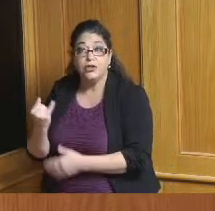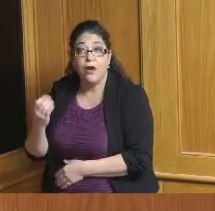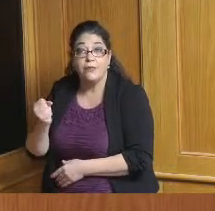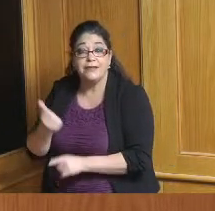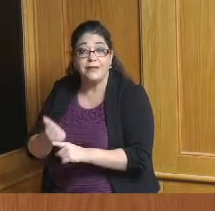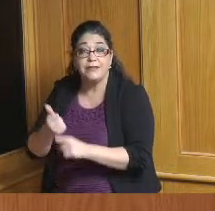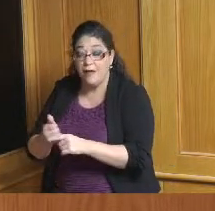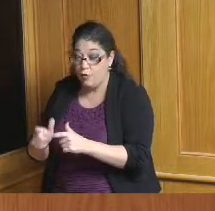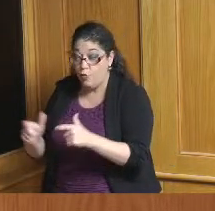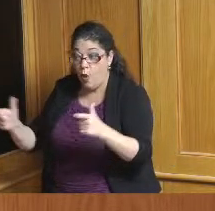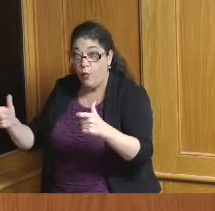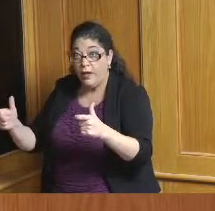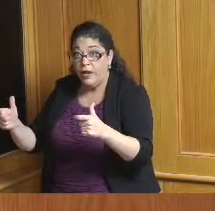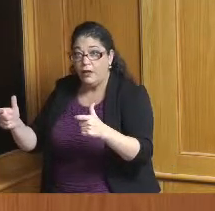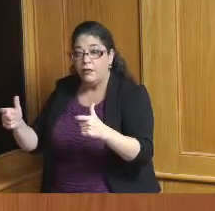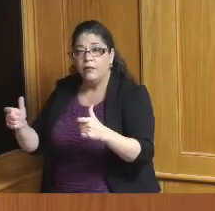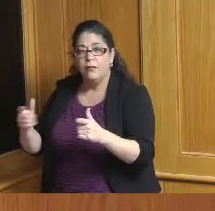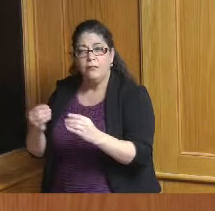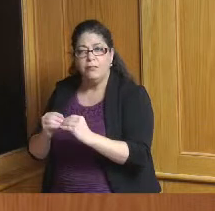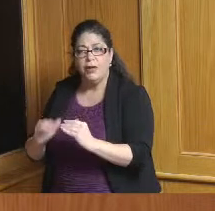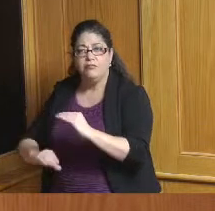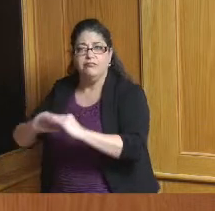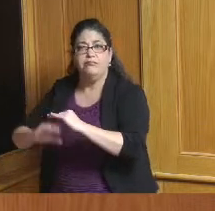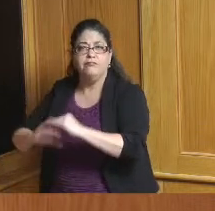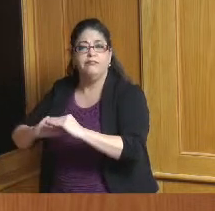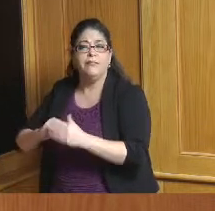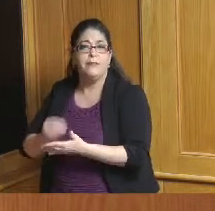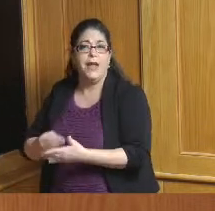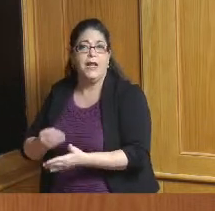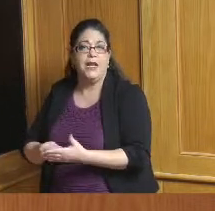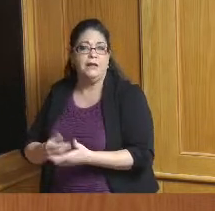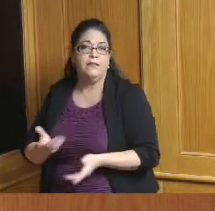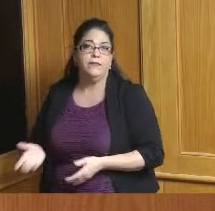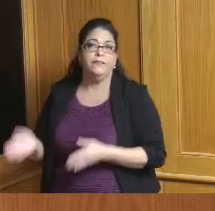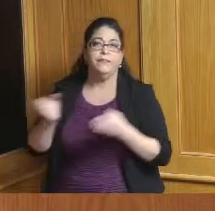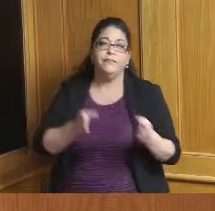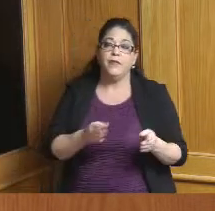the lack of opportunities for minority residents and the region is not attracting enough immigrants